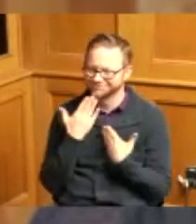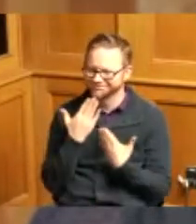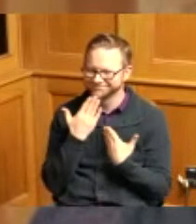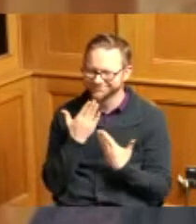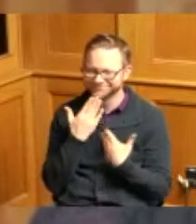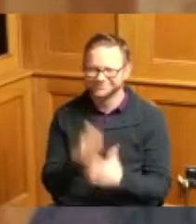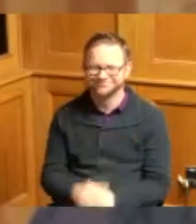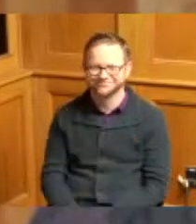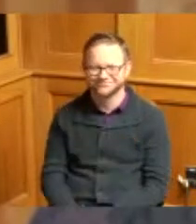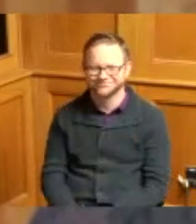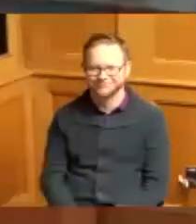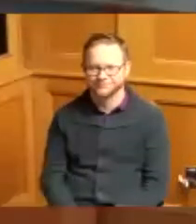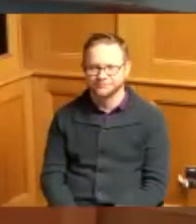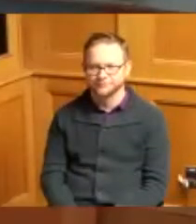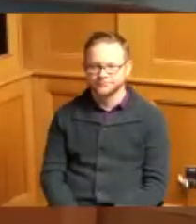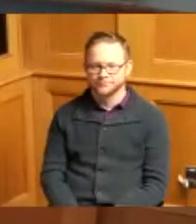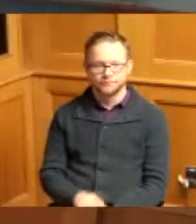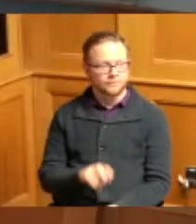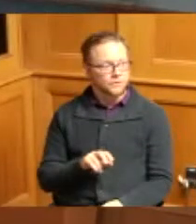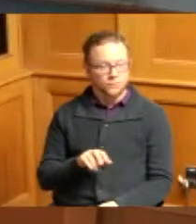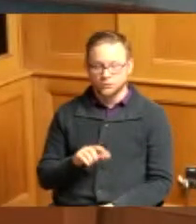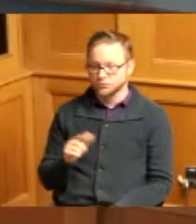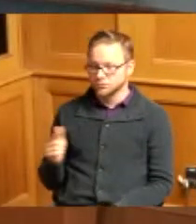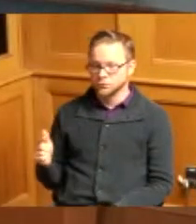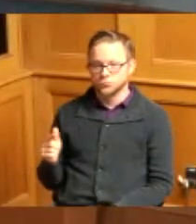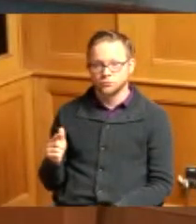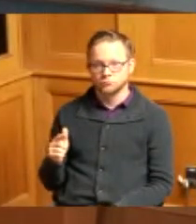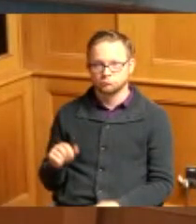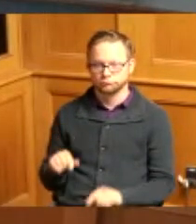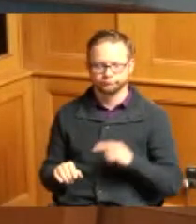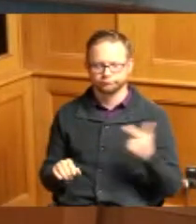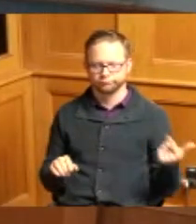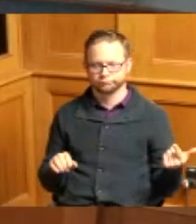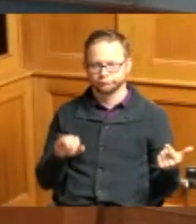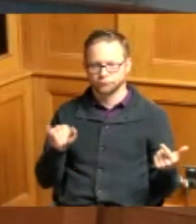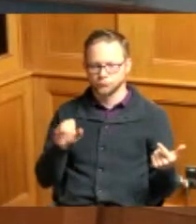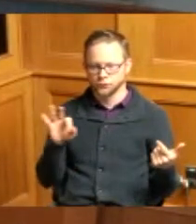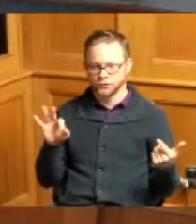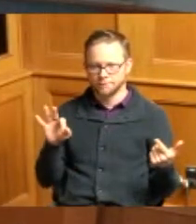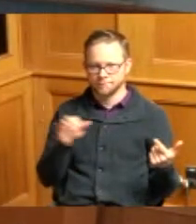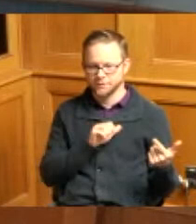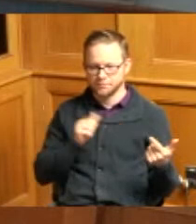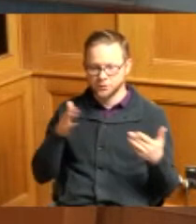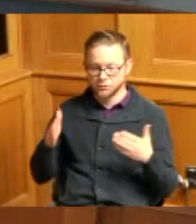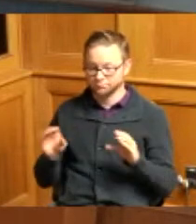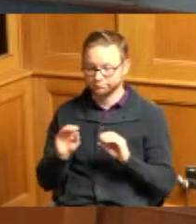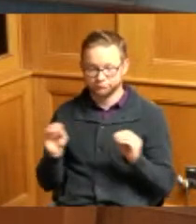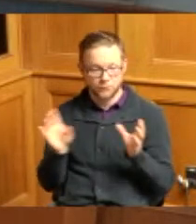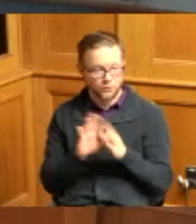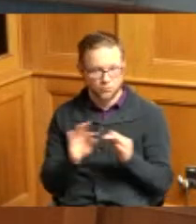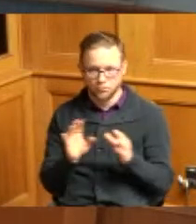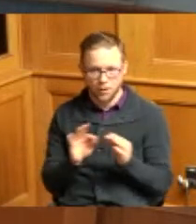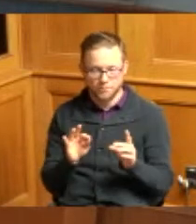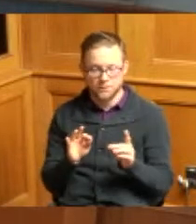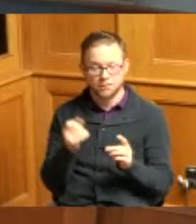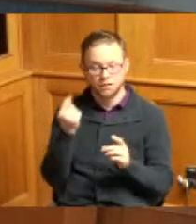thank you Jeff a little Madam President I have no comments today there are two by leaves on your